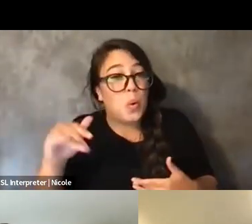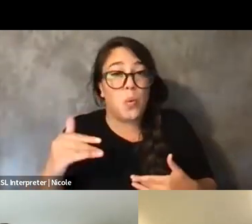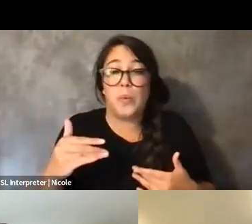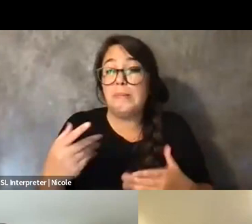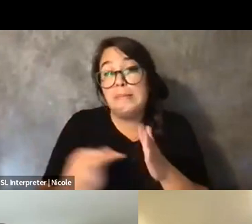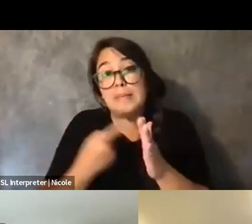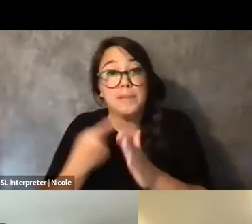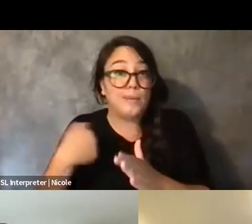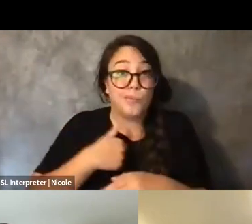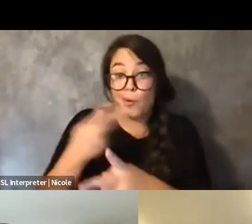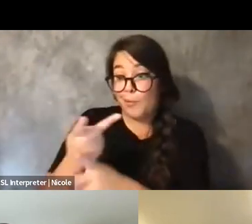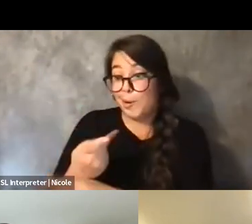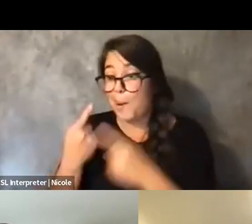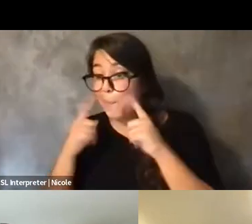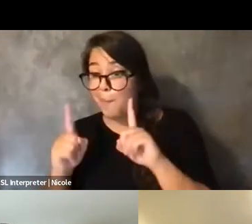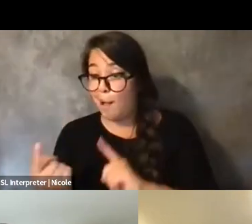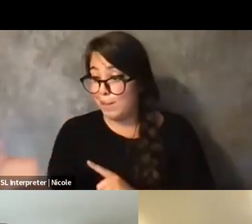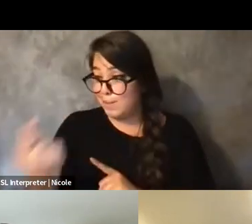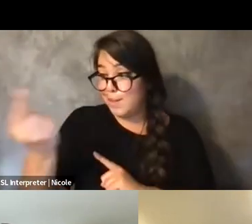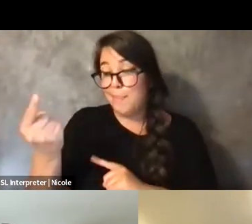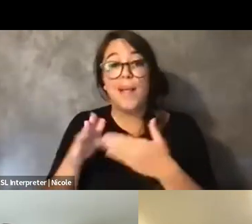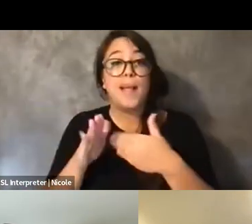there's still room to, like, pivot or to learn something different.